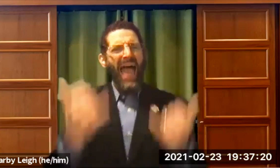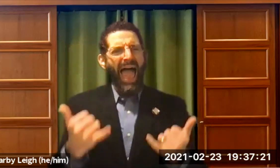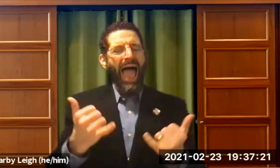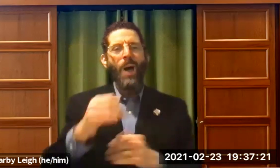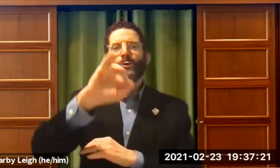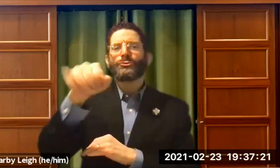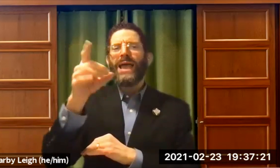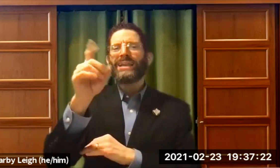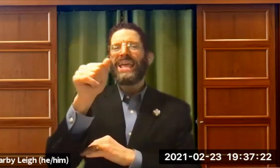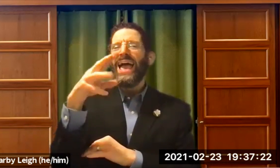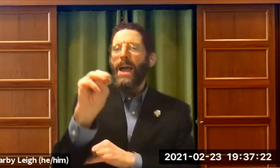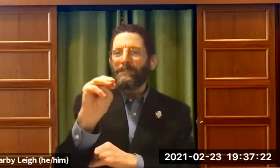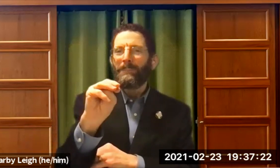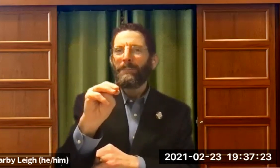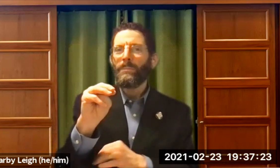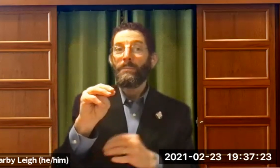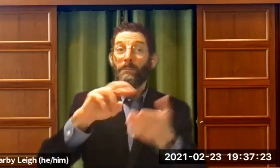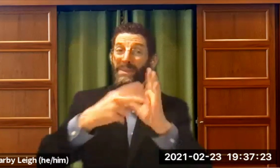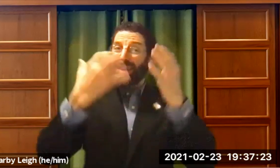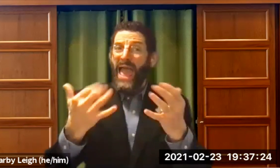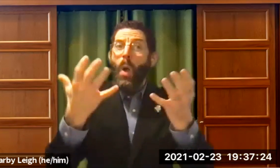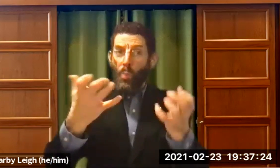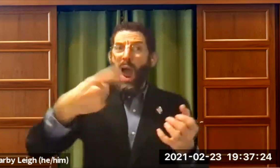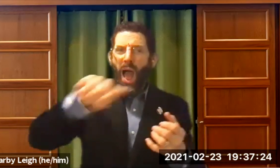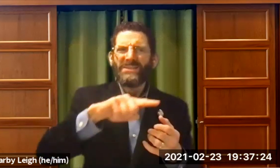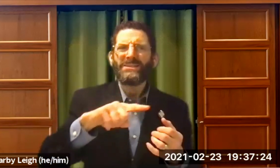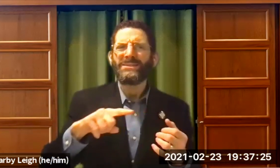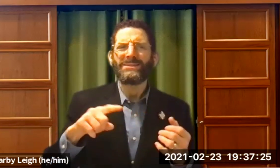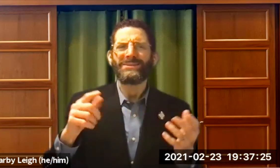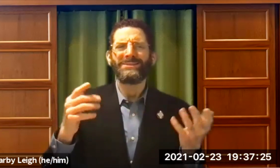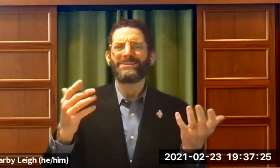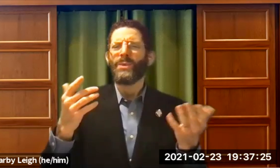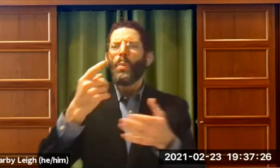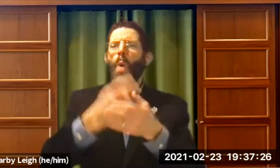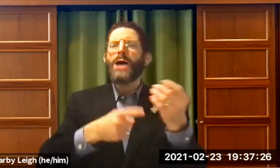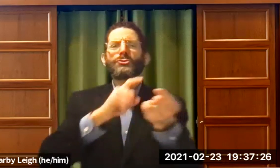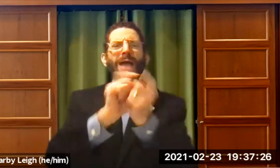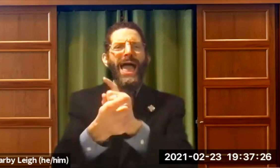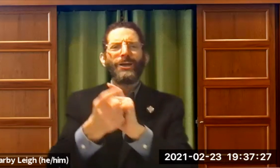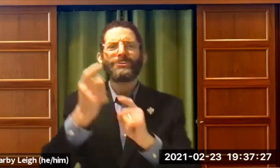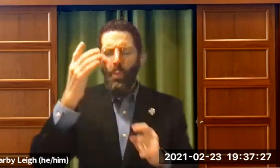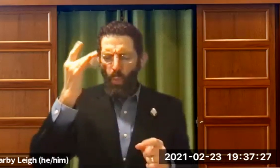They did not want deaf people. And now with JDAIM, meaning now they want us.